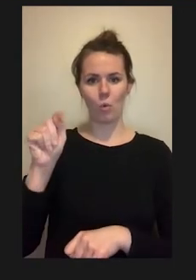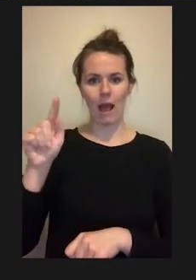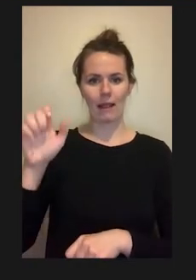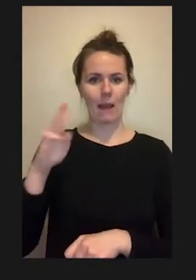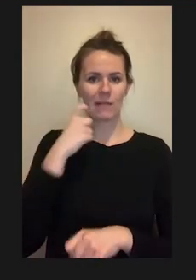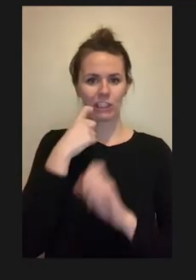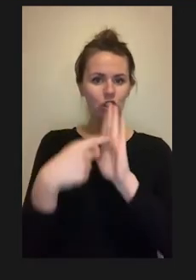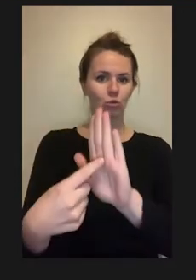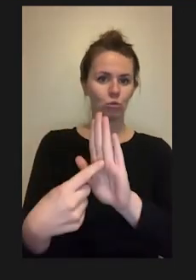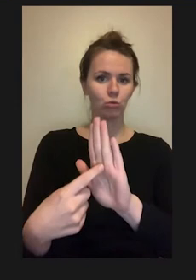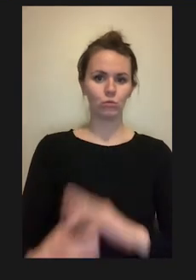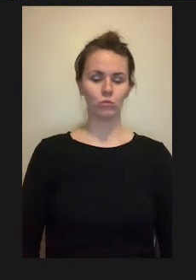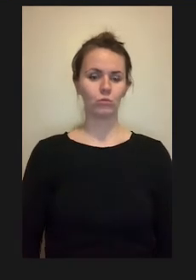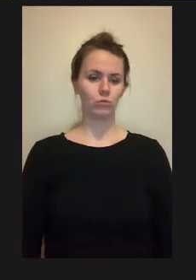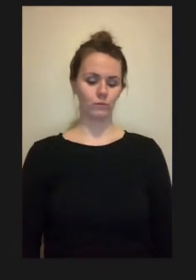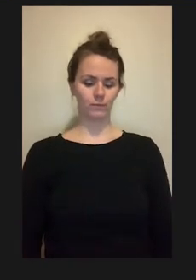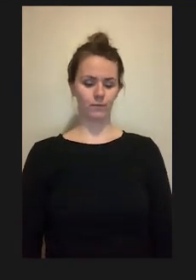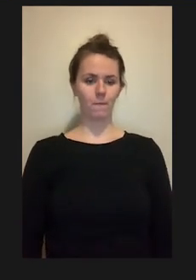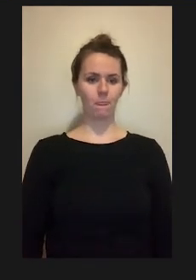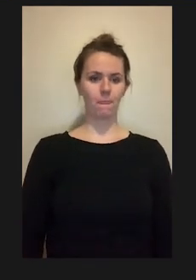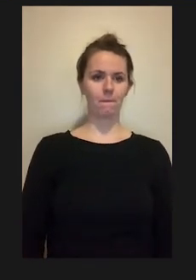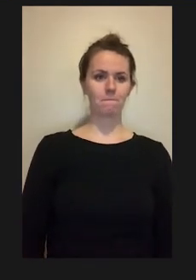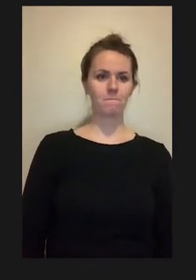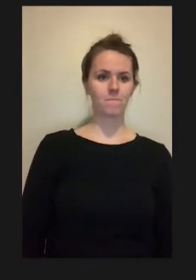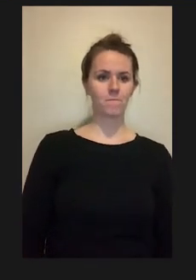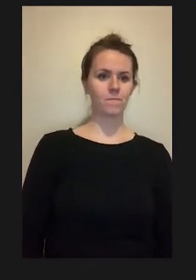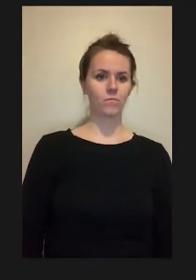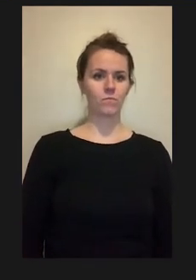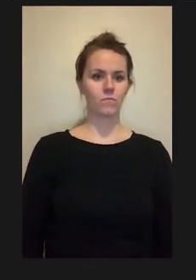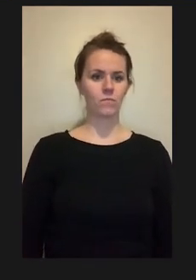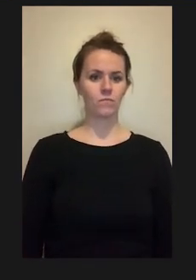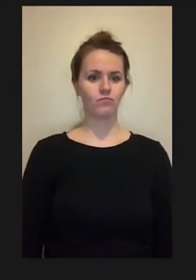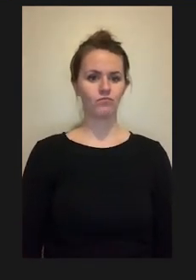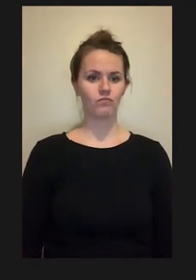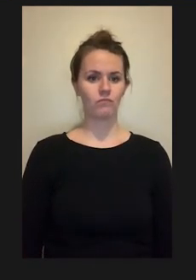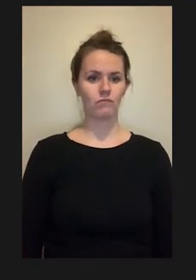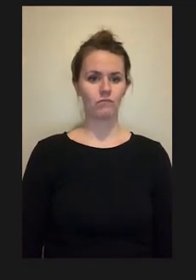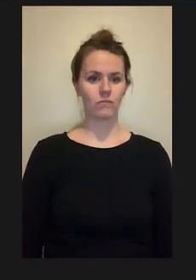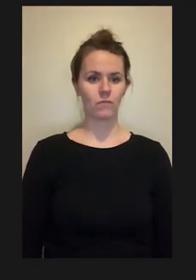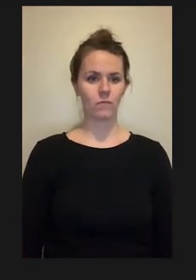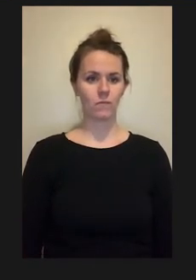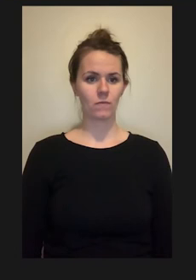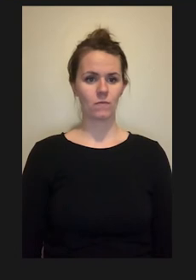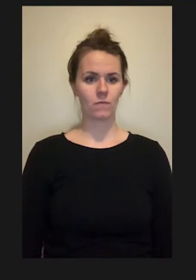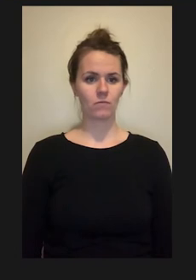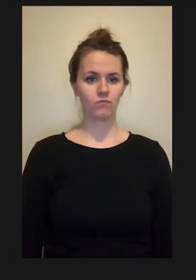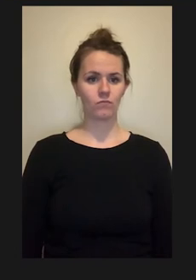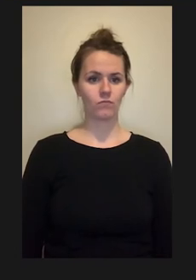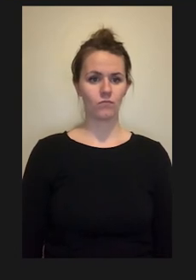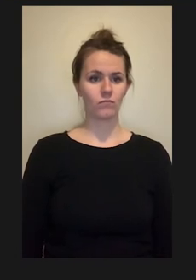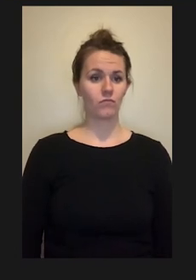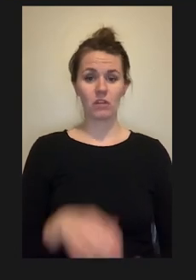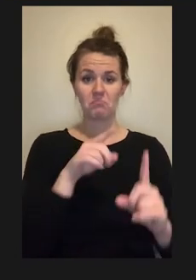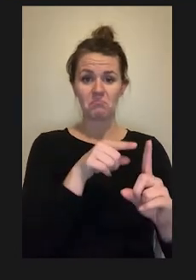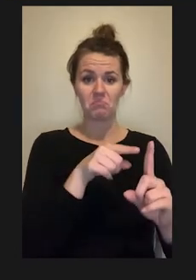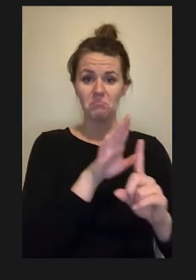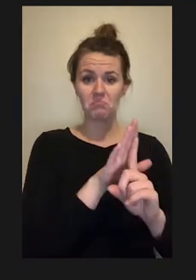just discussing previously. But in this case they are able to perform a lab task that is annotated